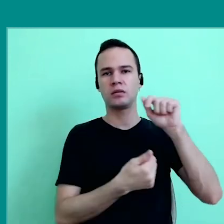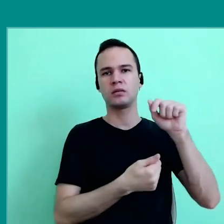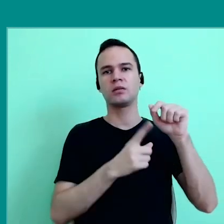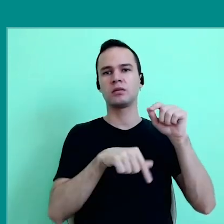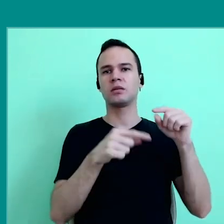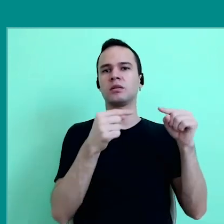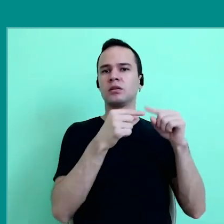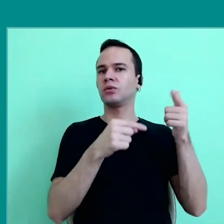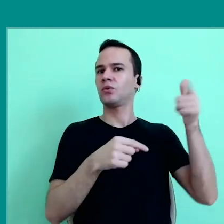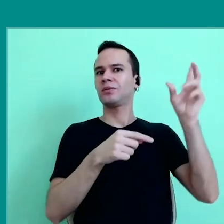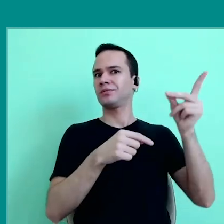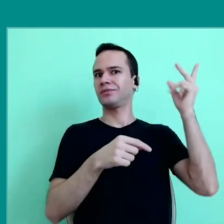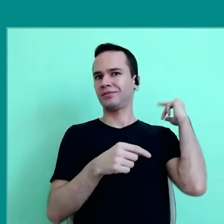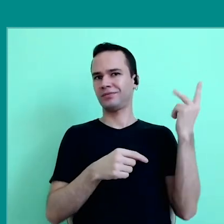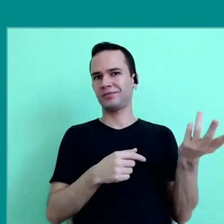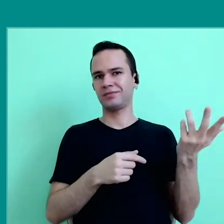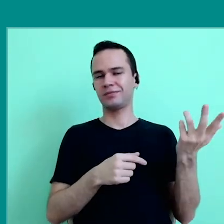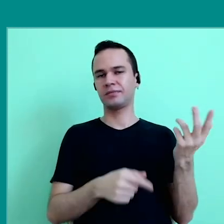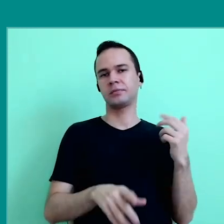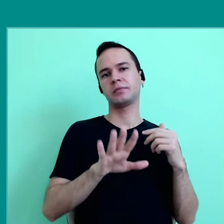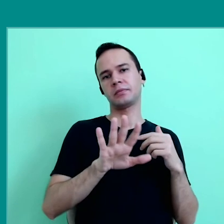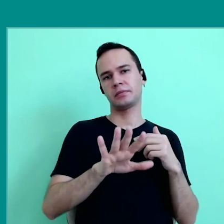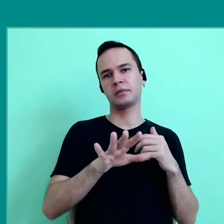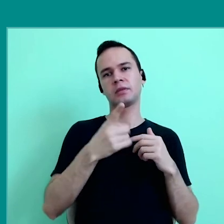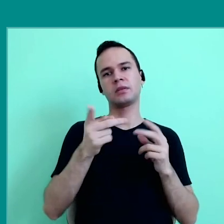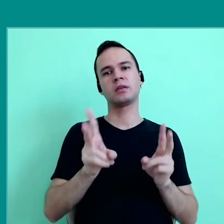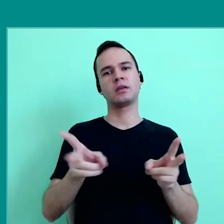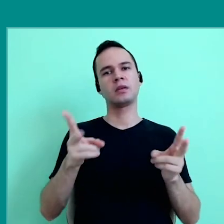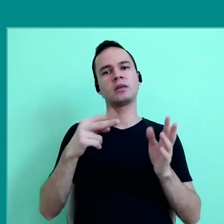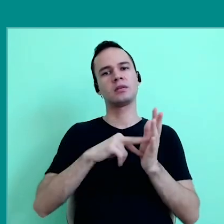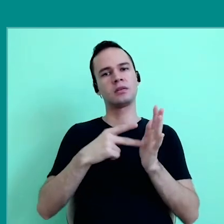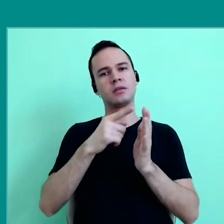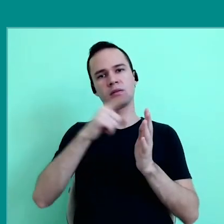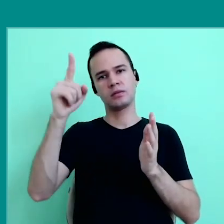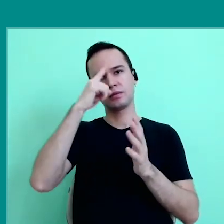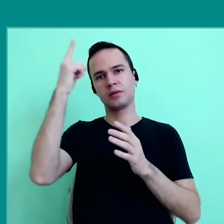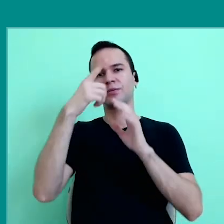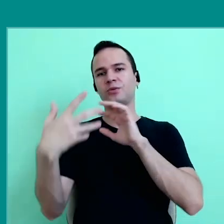which is an ancient artifact, but maybe keep meaning some idea of the world,